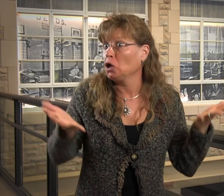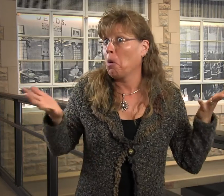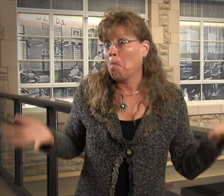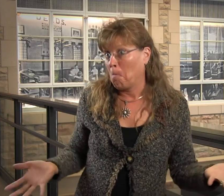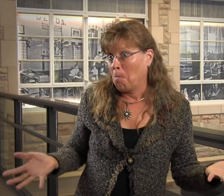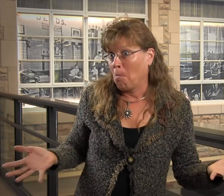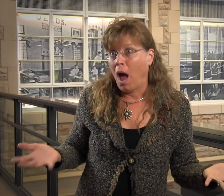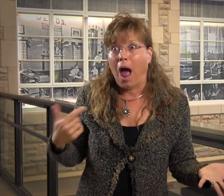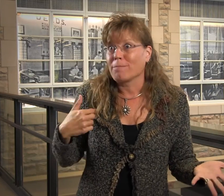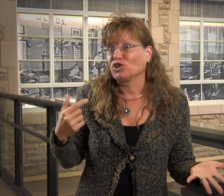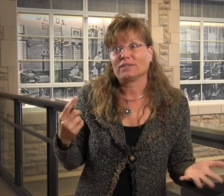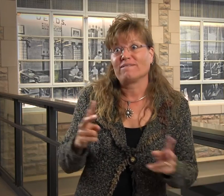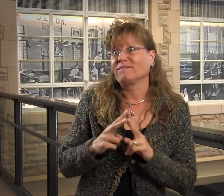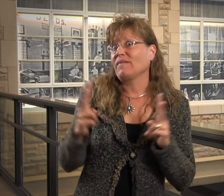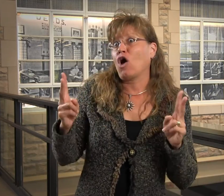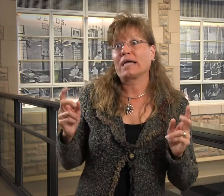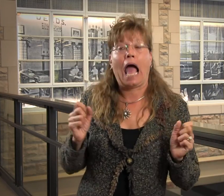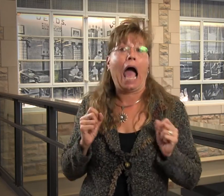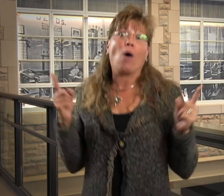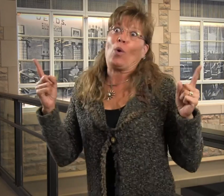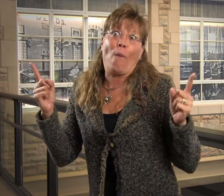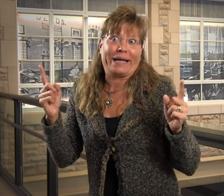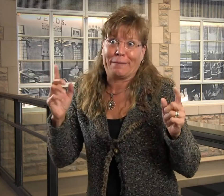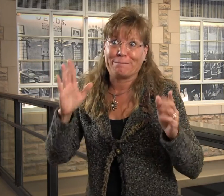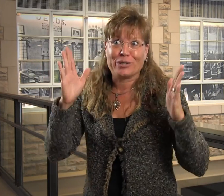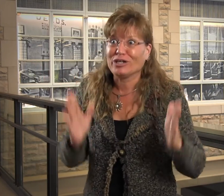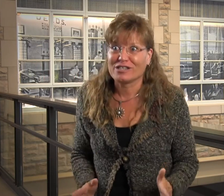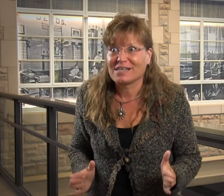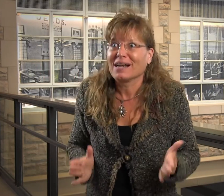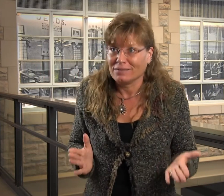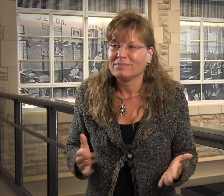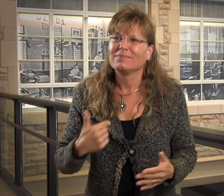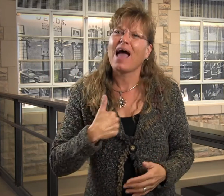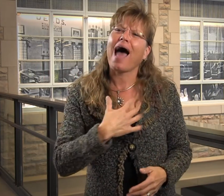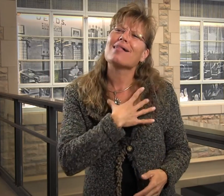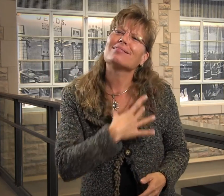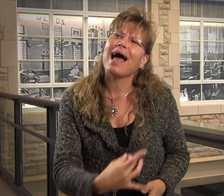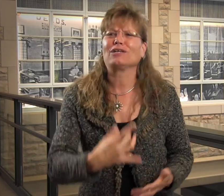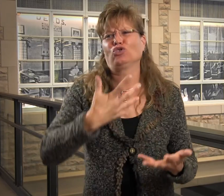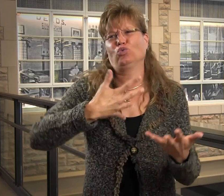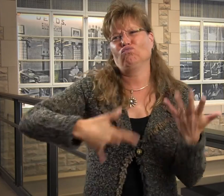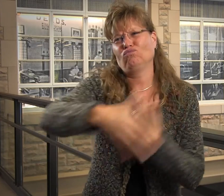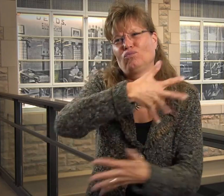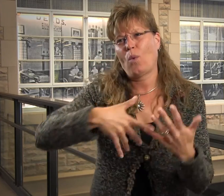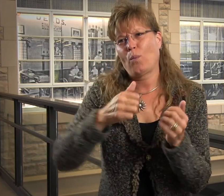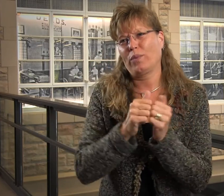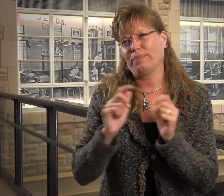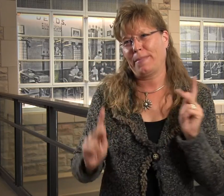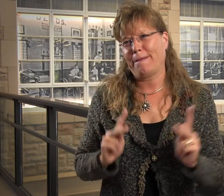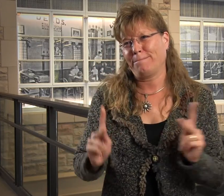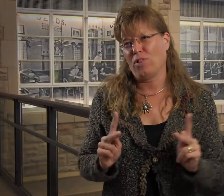I have all of those skills. I'm just a very outgoing person. I like to be with other people,